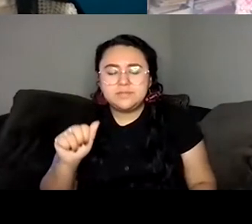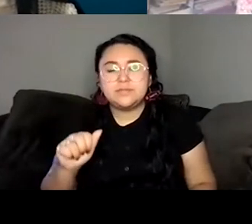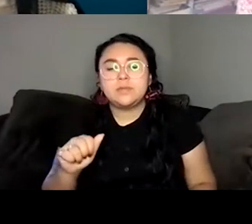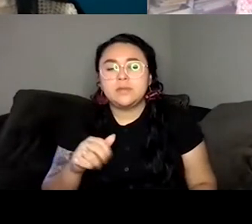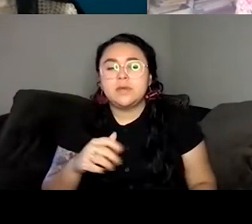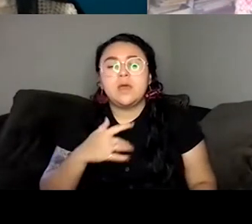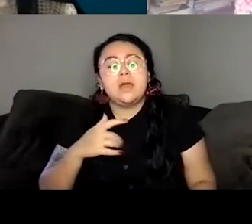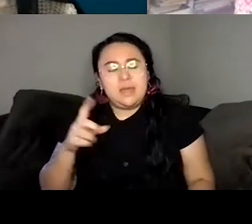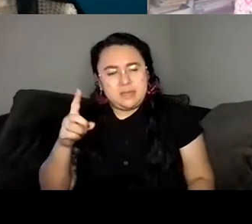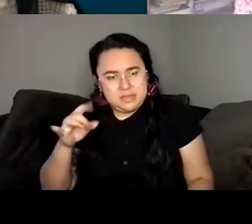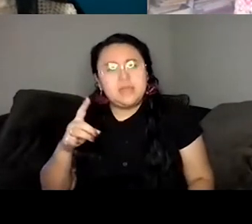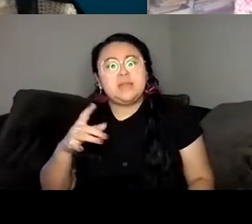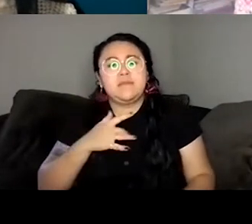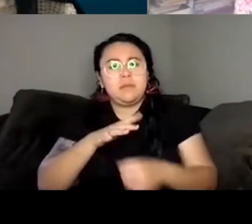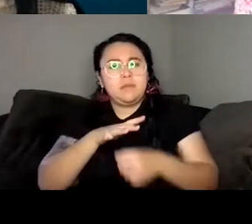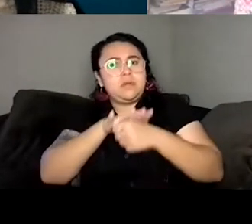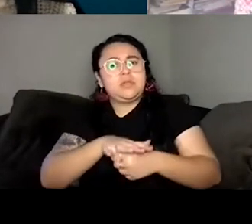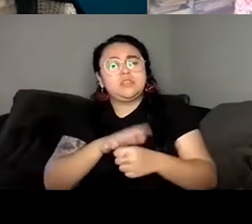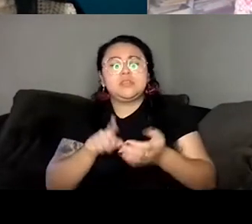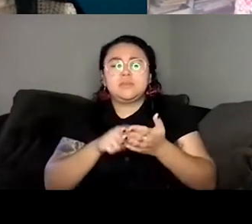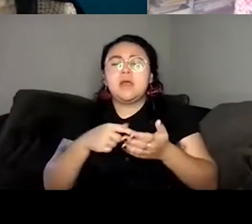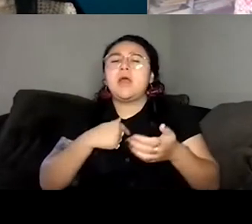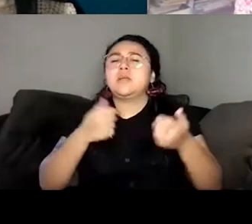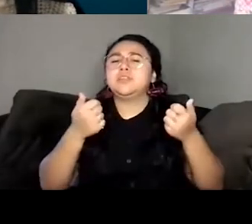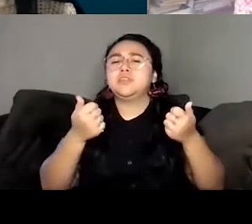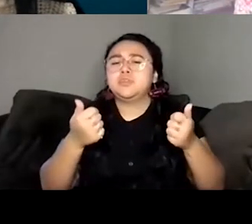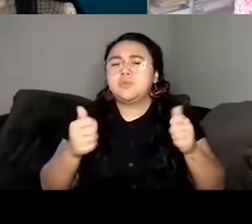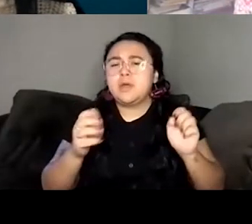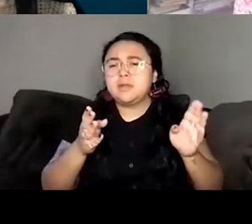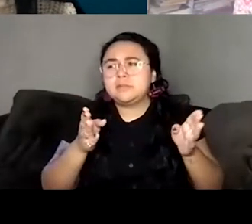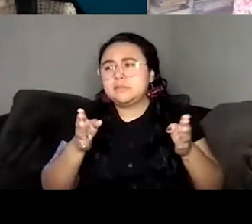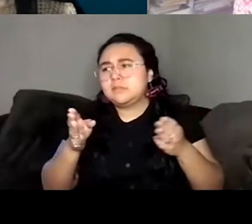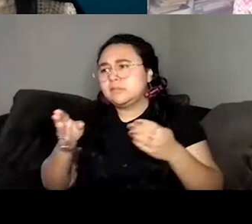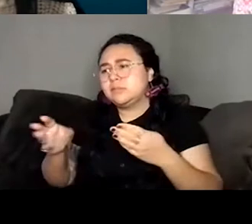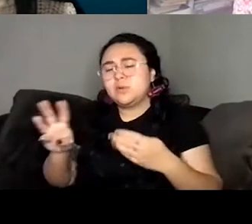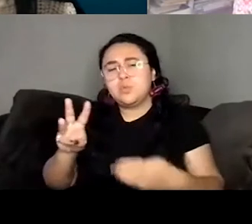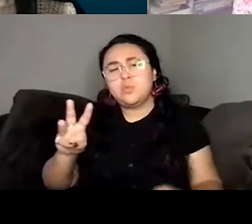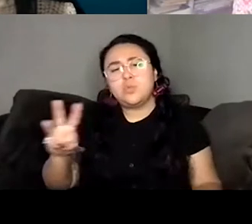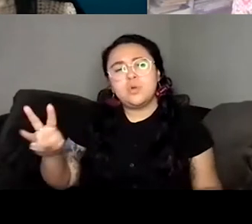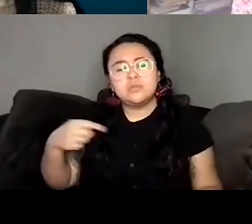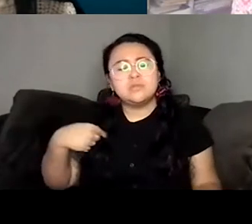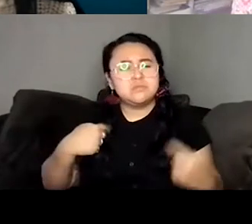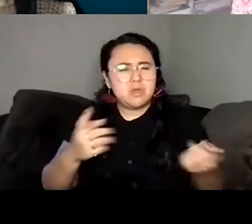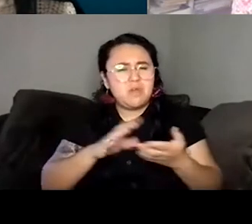I tried, you know, like, I think that part of what I learned over so many years of writing